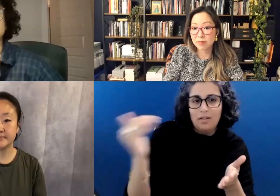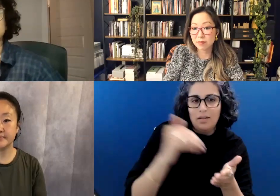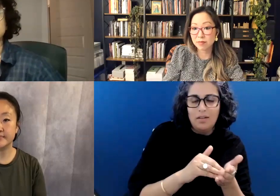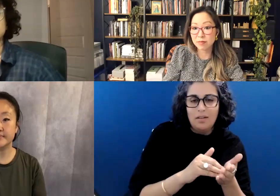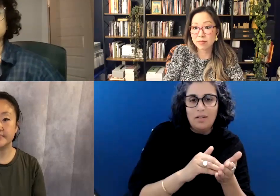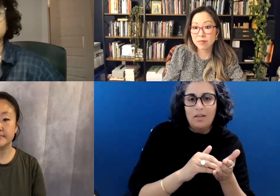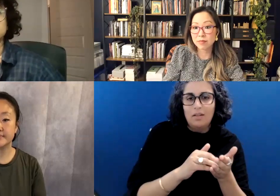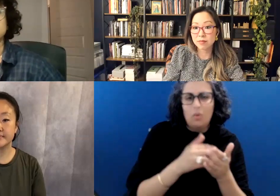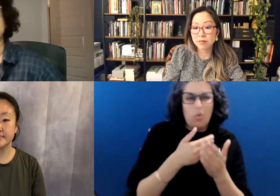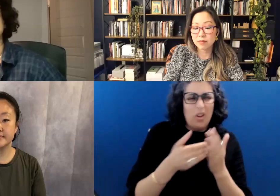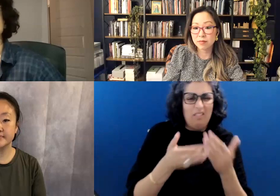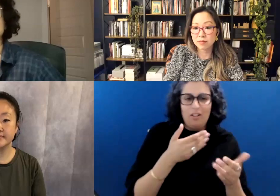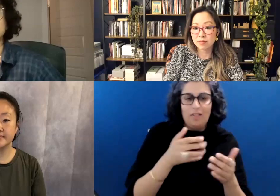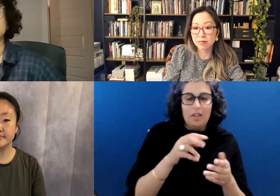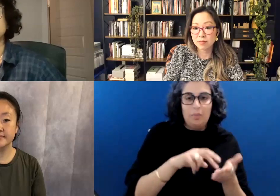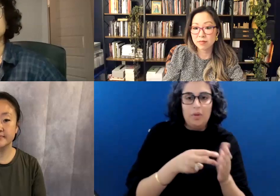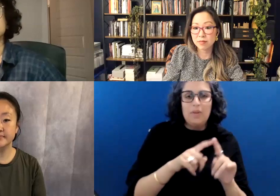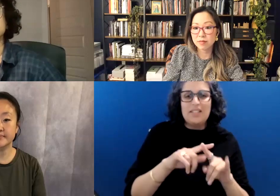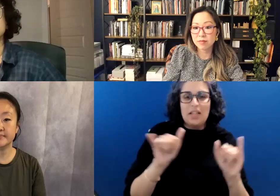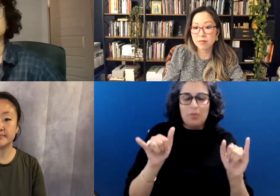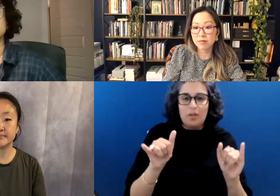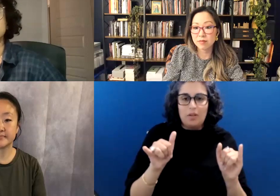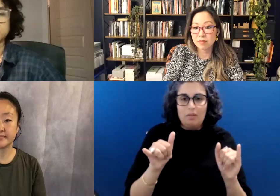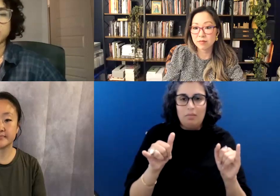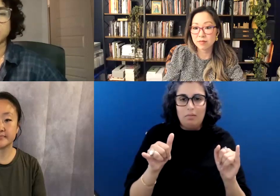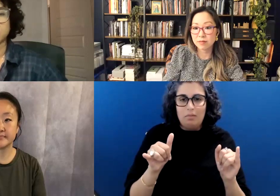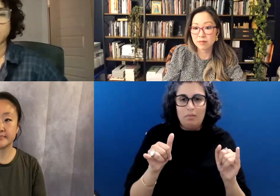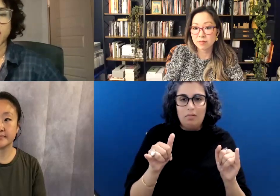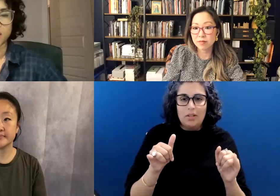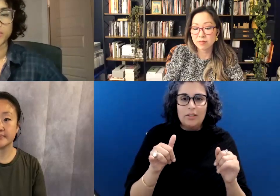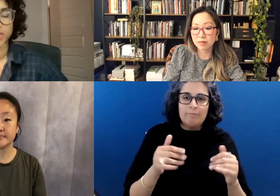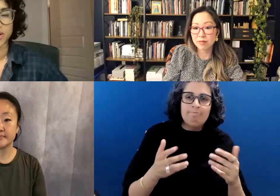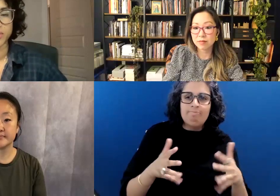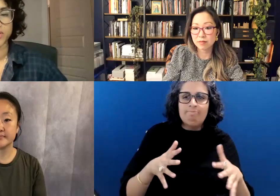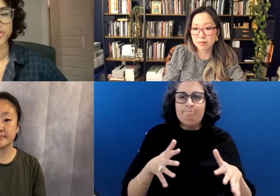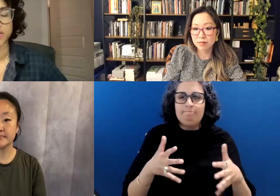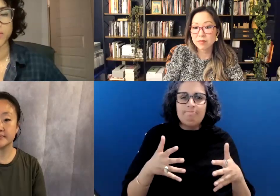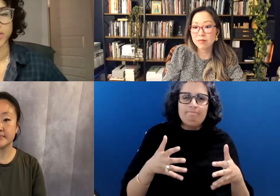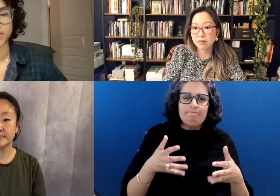But also, I think, still kind of you know, negotiating how and when I wanna show up,